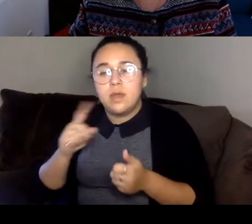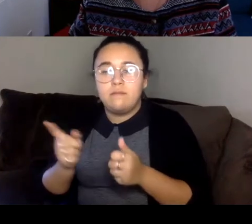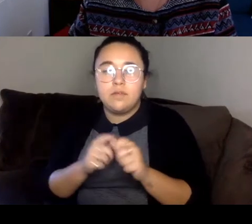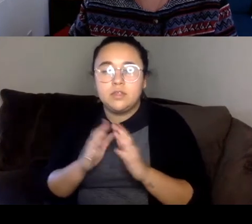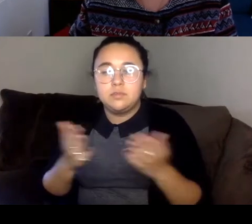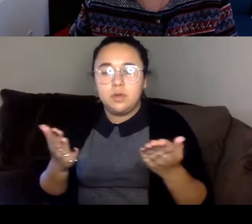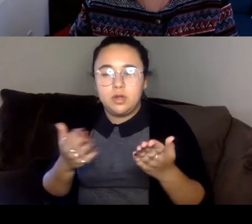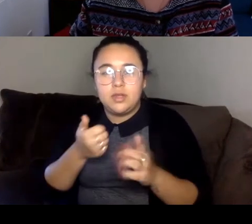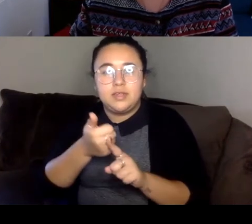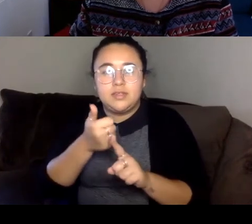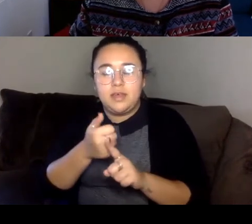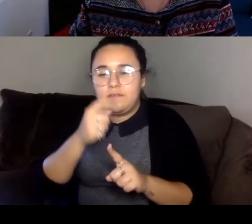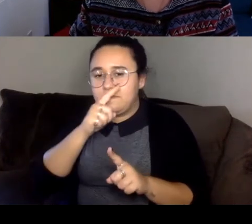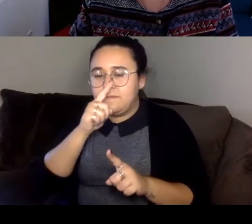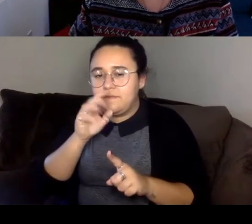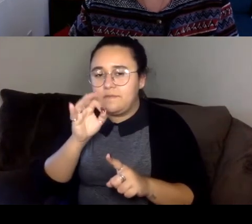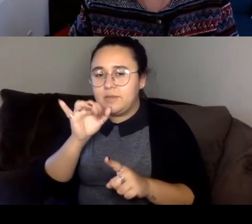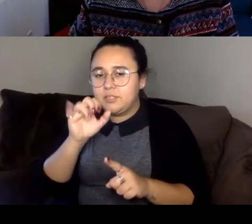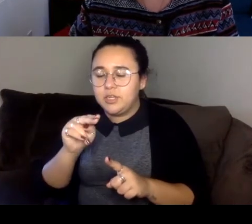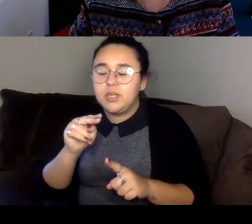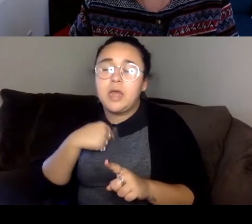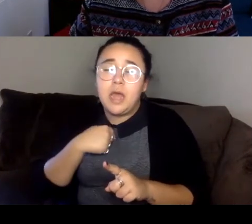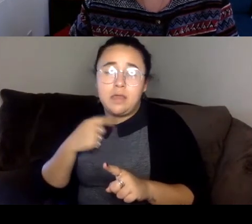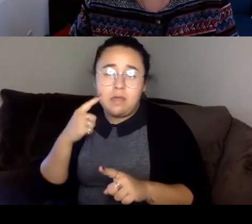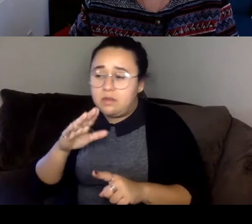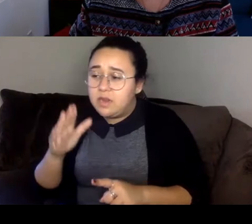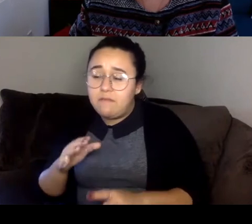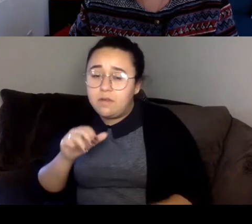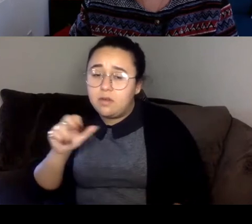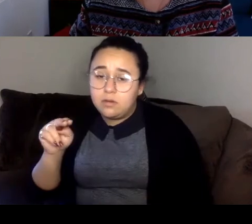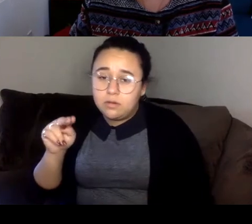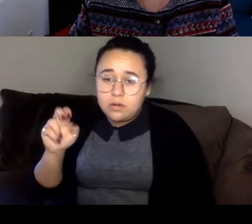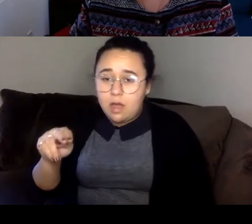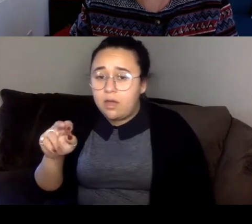I was writing short stories, and I wanted to write novels. I still want to write novels.